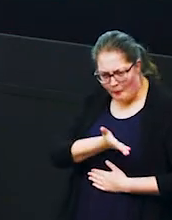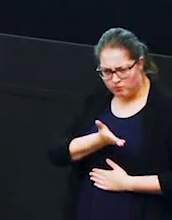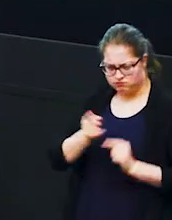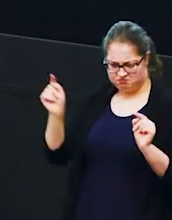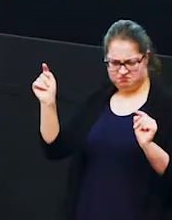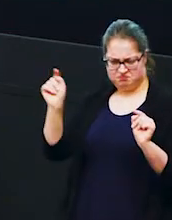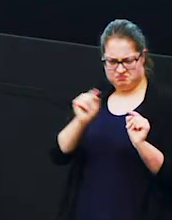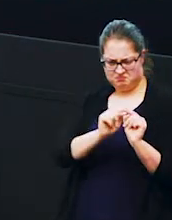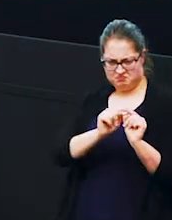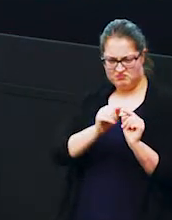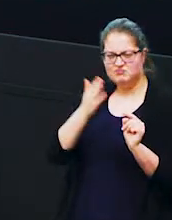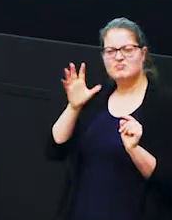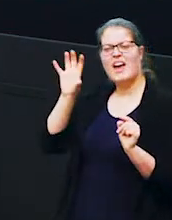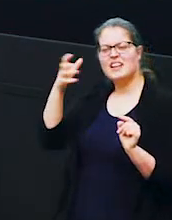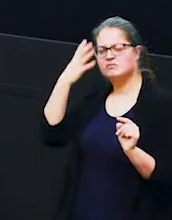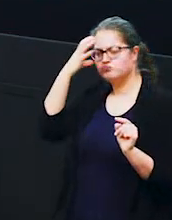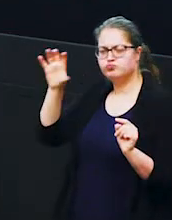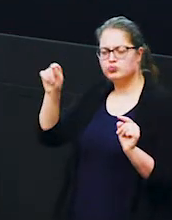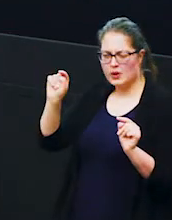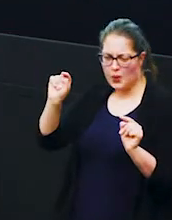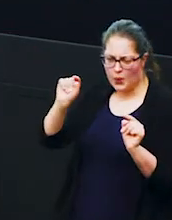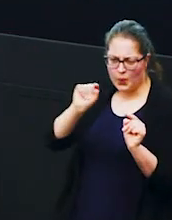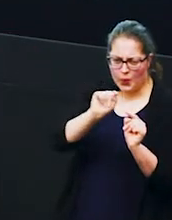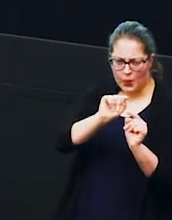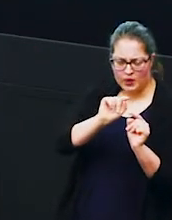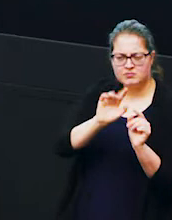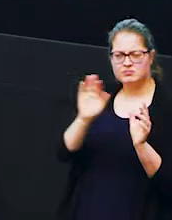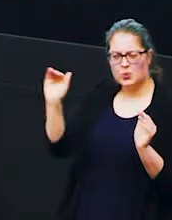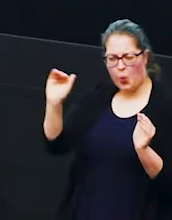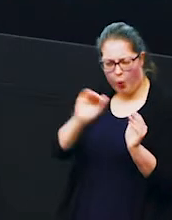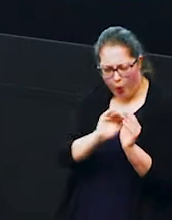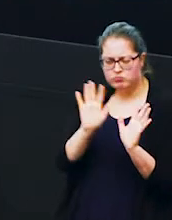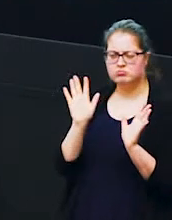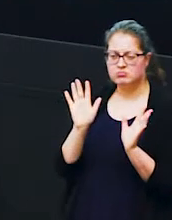from near the elephant's head towards his bottom so you have this sloppy belly whereas in the